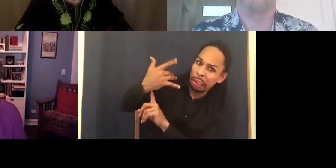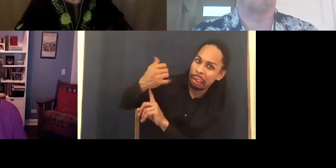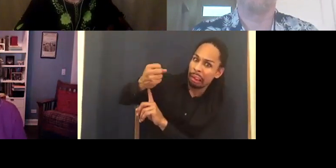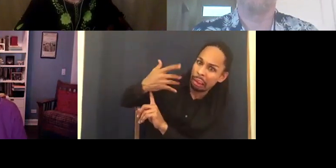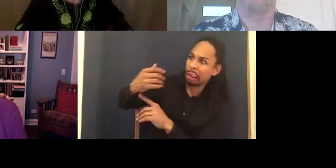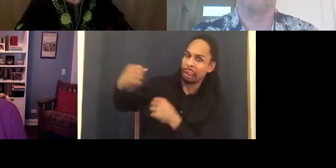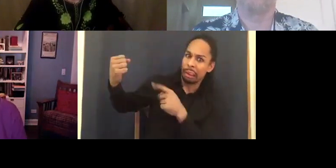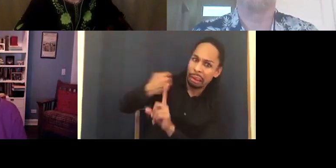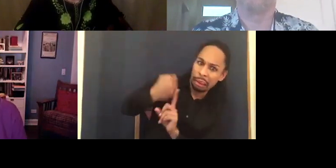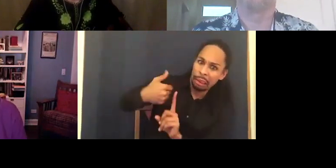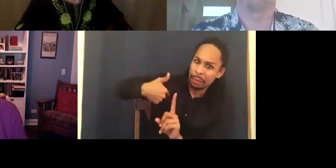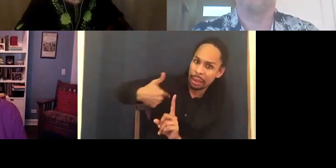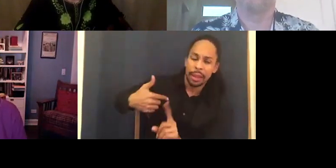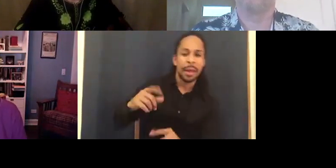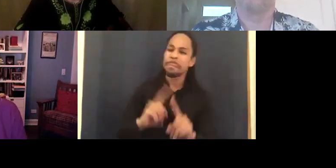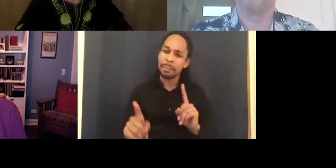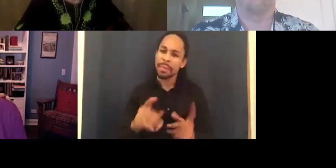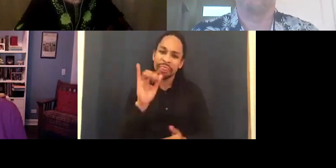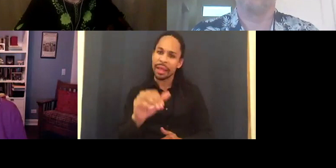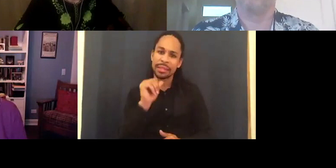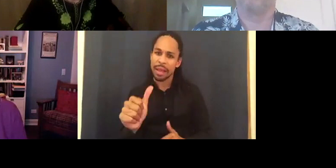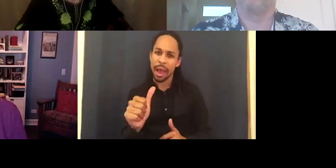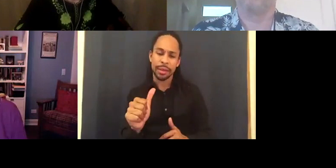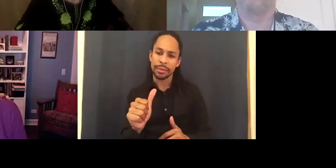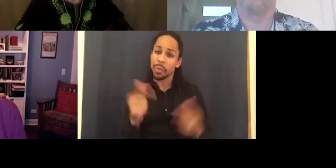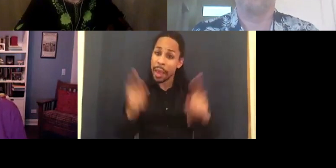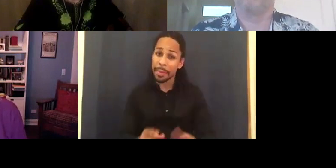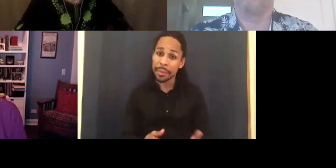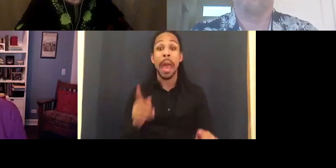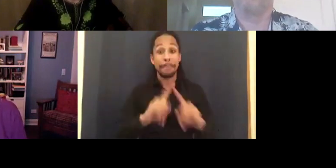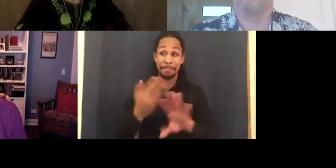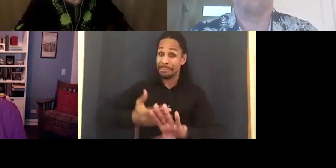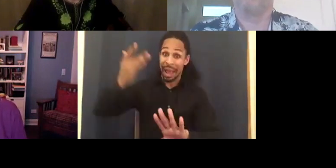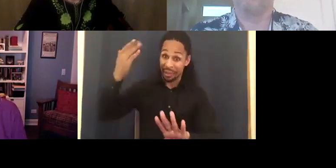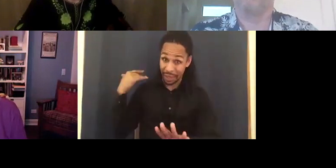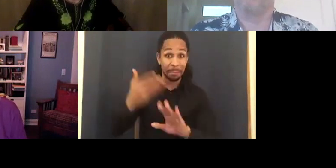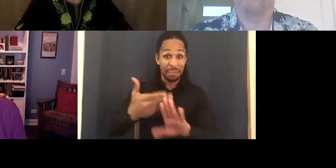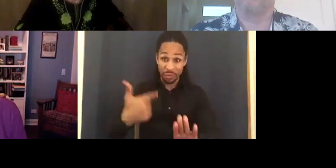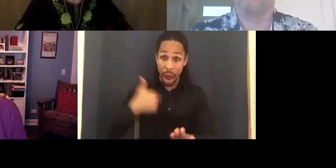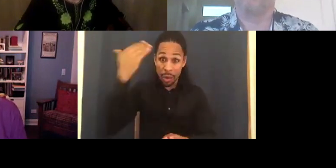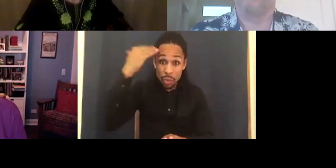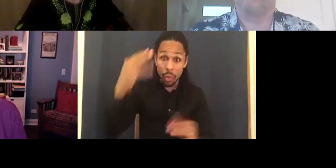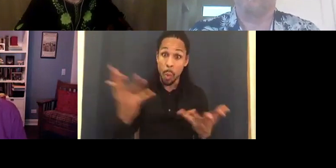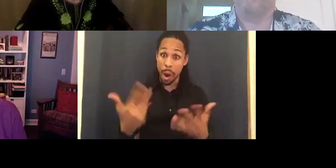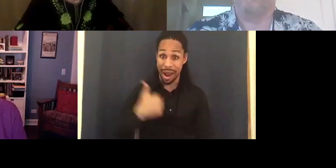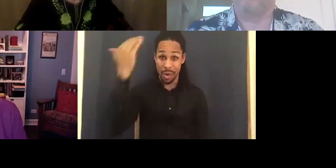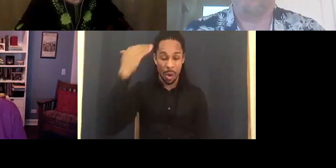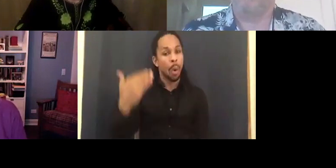But back then, it was really scary. And I'd been obsessed with these